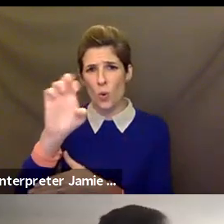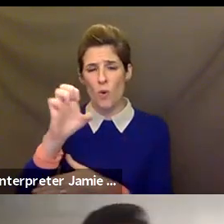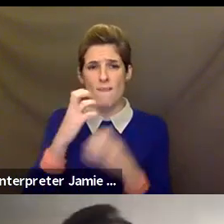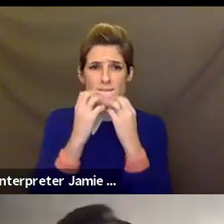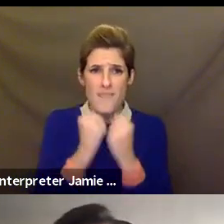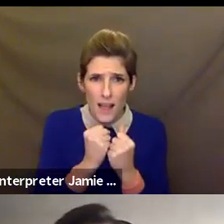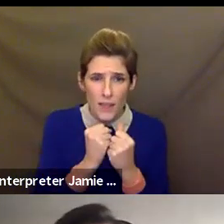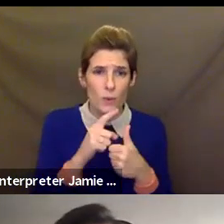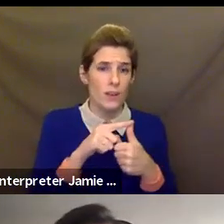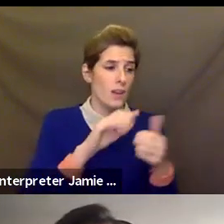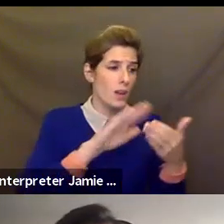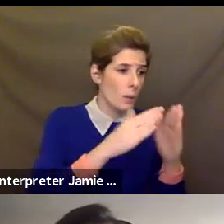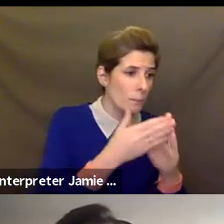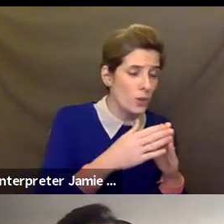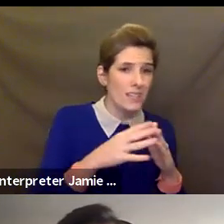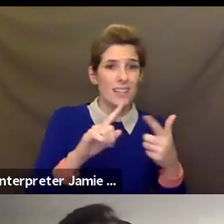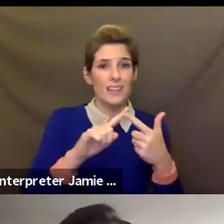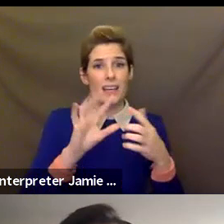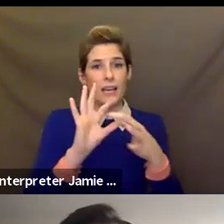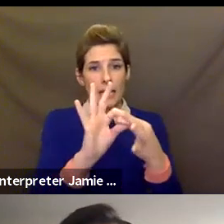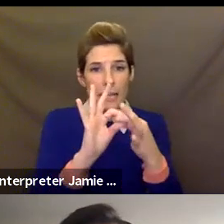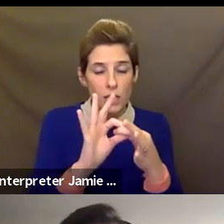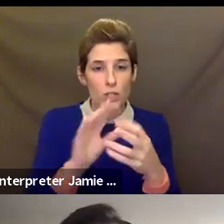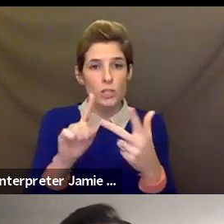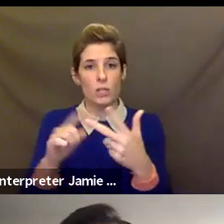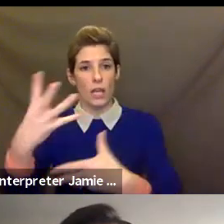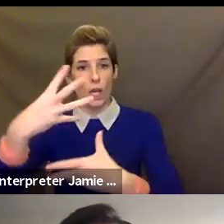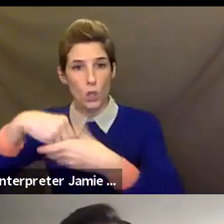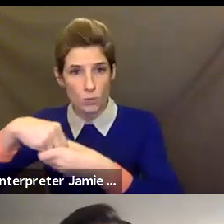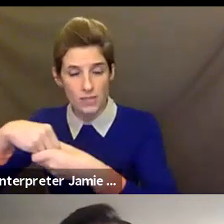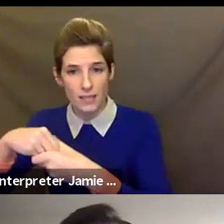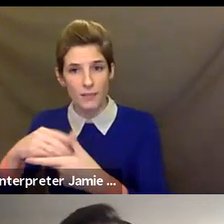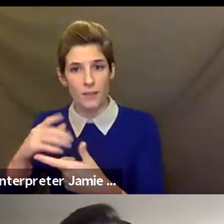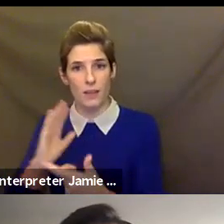community, and inclusivity to offer our remote, and in some